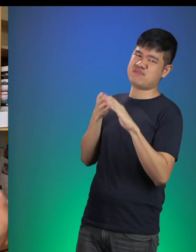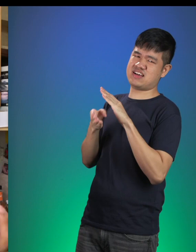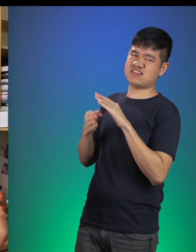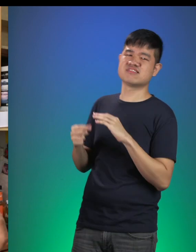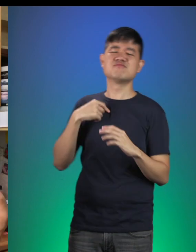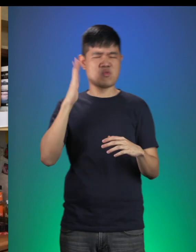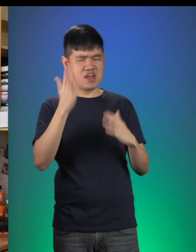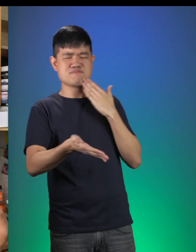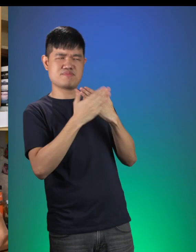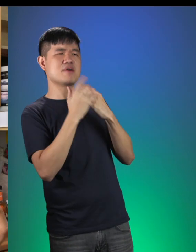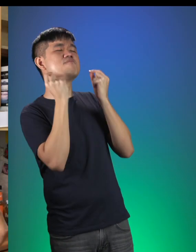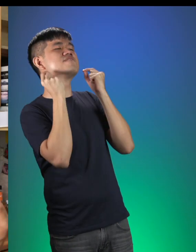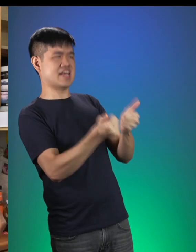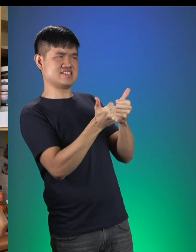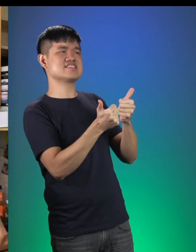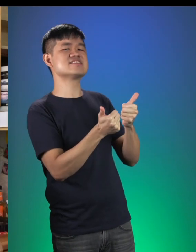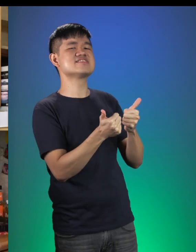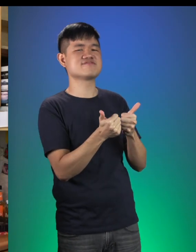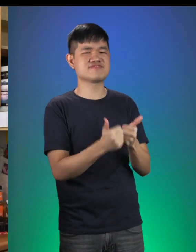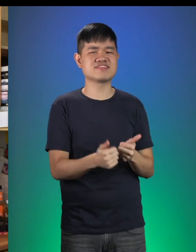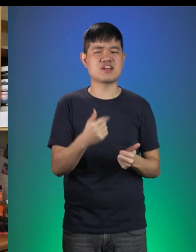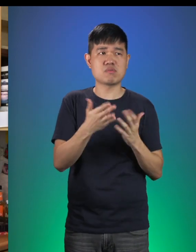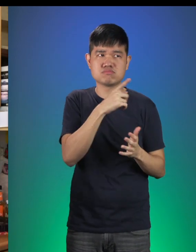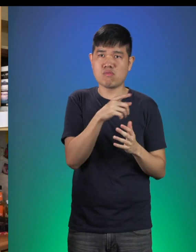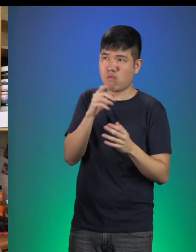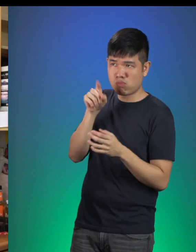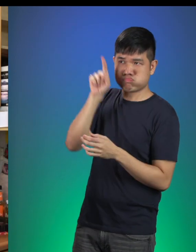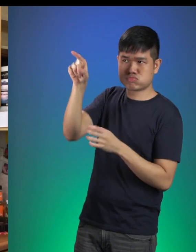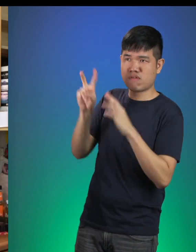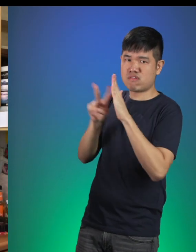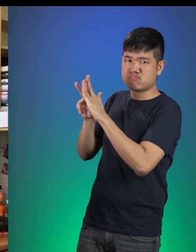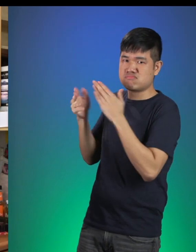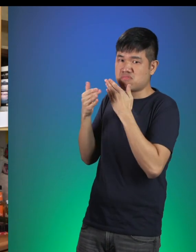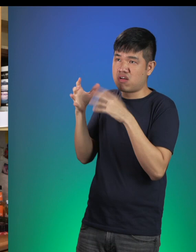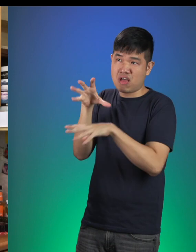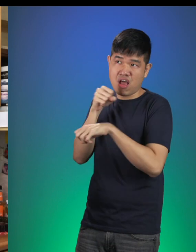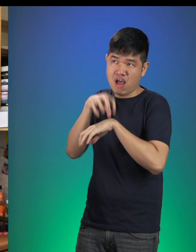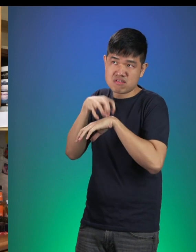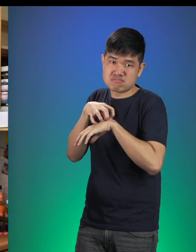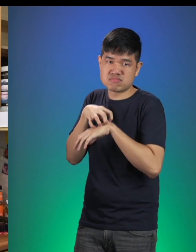Hansel: We will recover in no time! Gretel: Maybe you can go to the nearby village to get a cake? Little Red: Oh! Great!